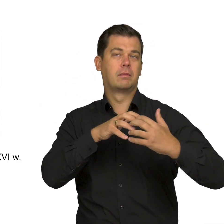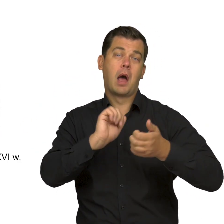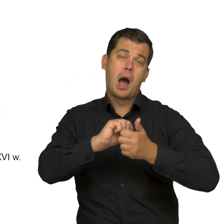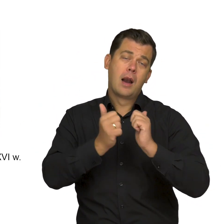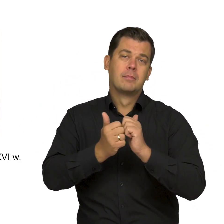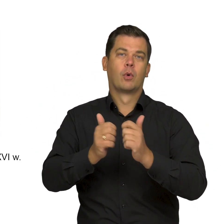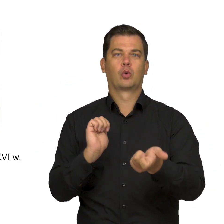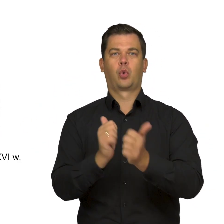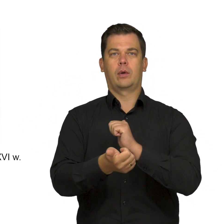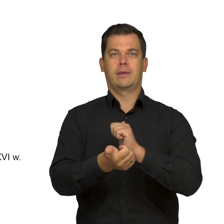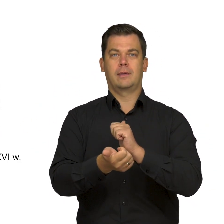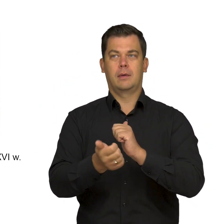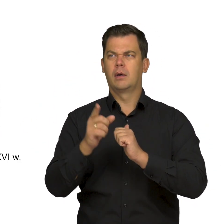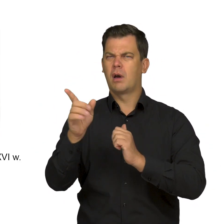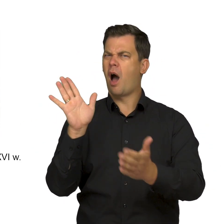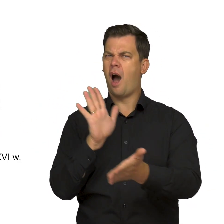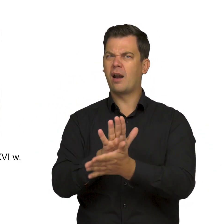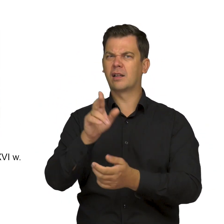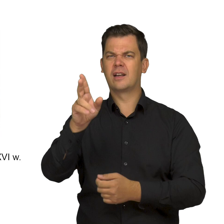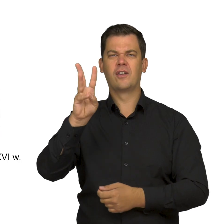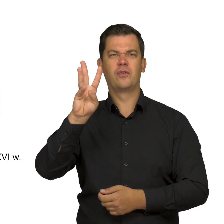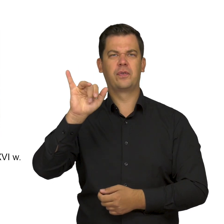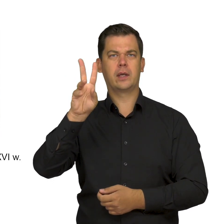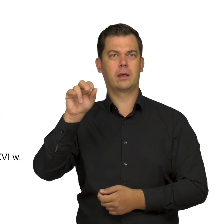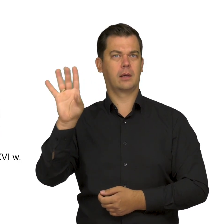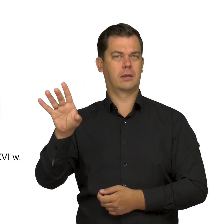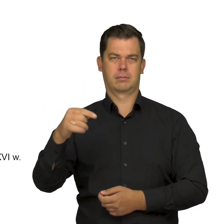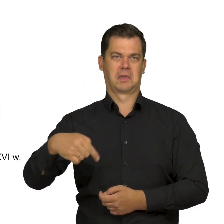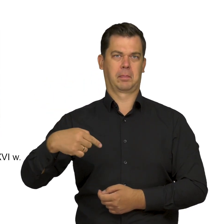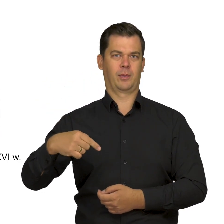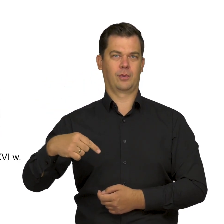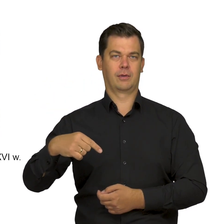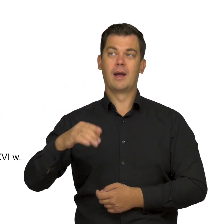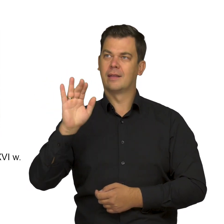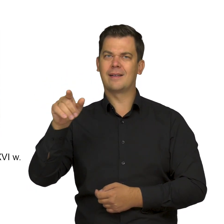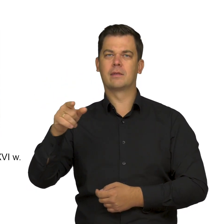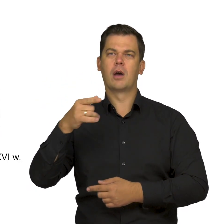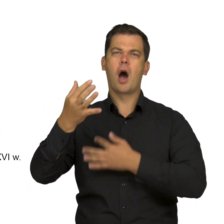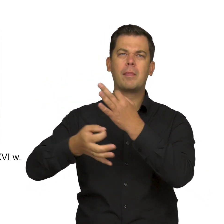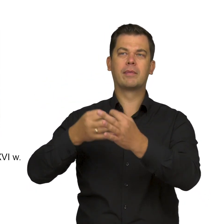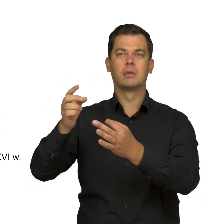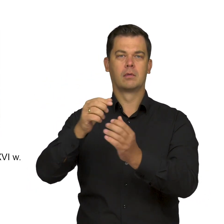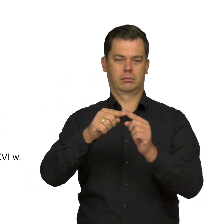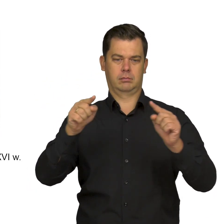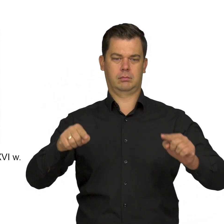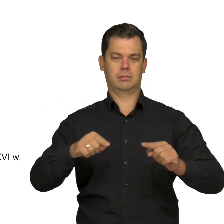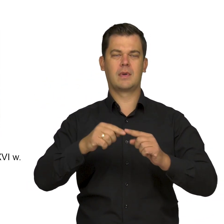which is perhaps not characteristic of Viking art. Even the narrative scenes on runestones tend to show trials rather than battle scenes,